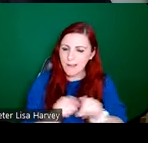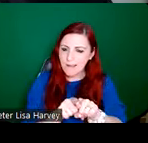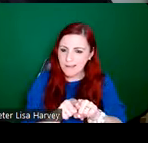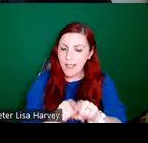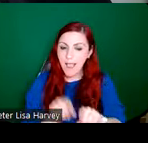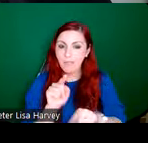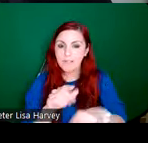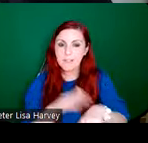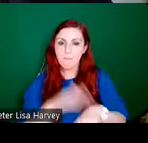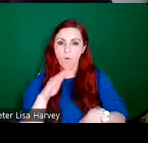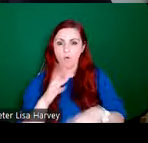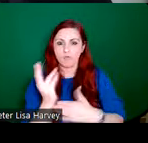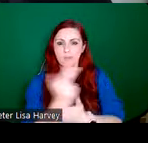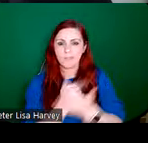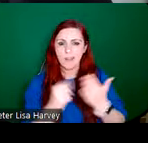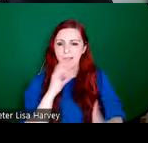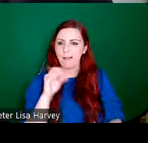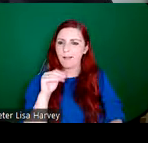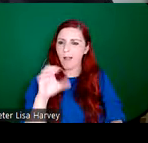architectural canopies that you would might see, or that you would see